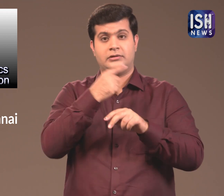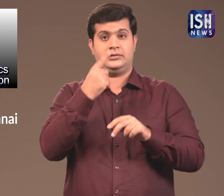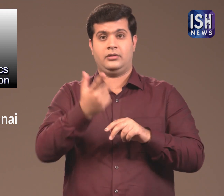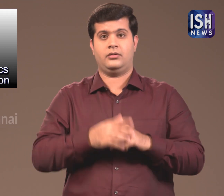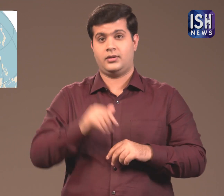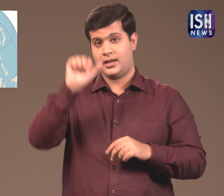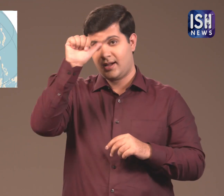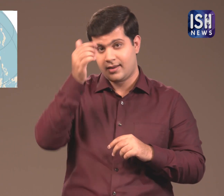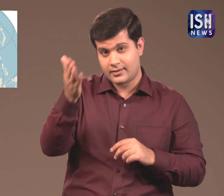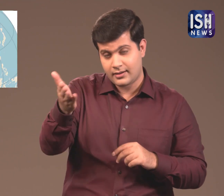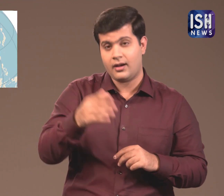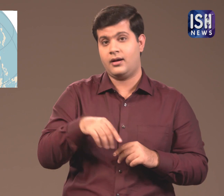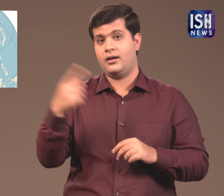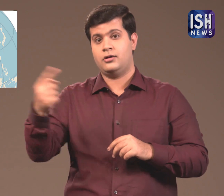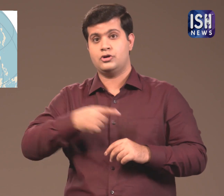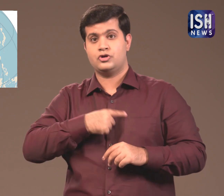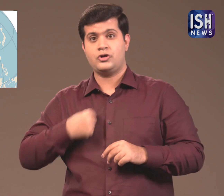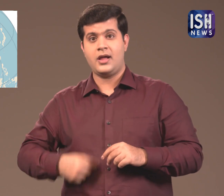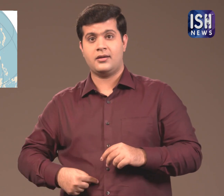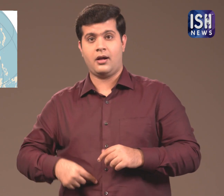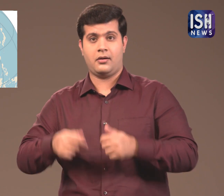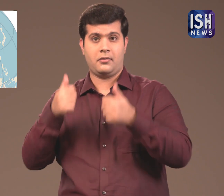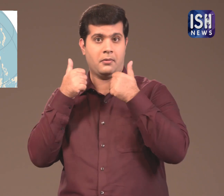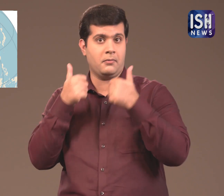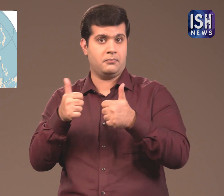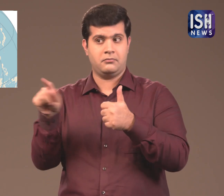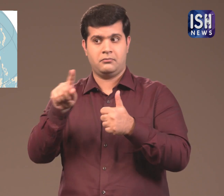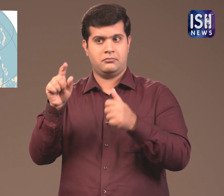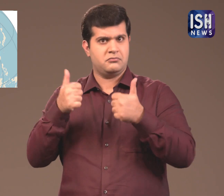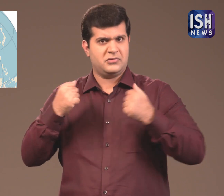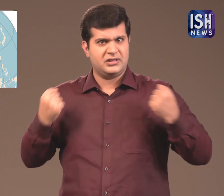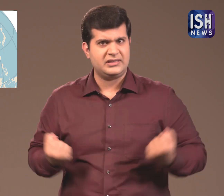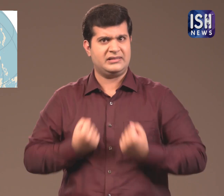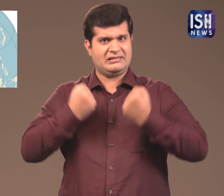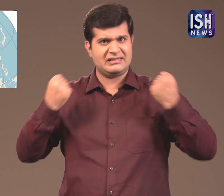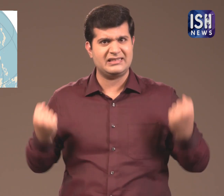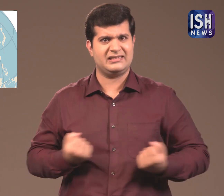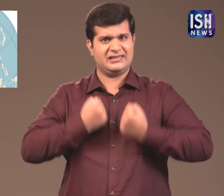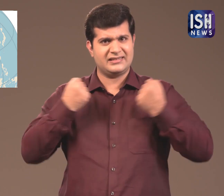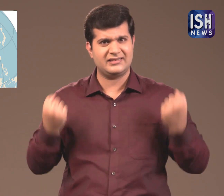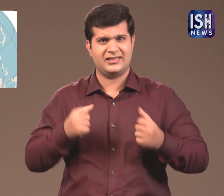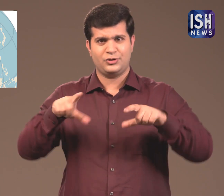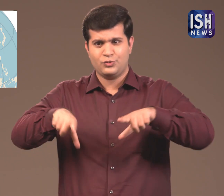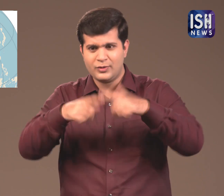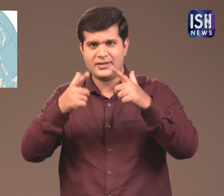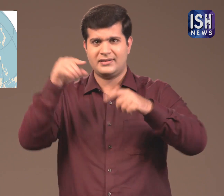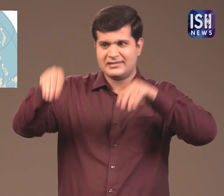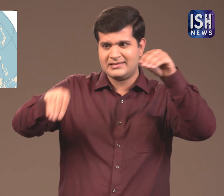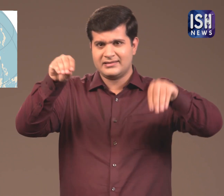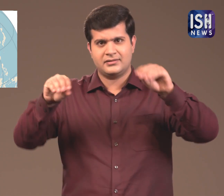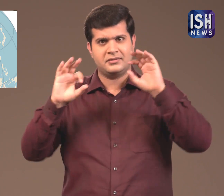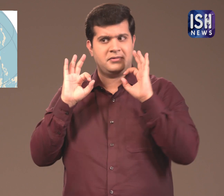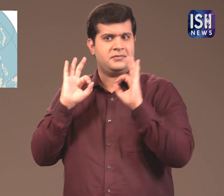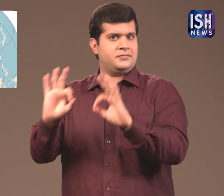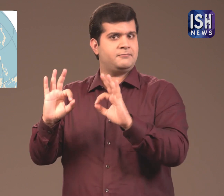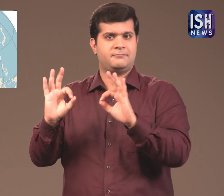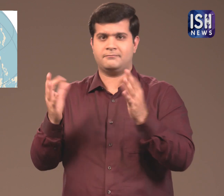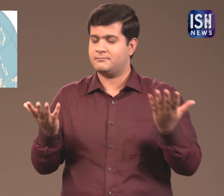They said that India and China working hard to plant more trees.